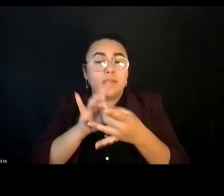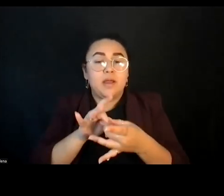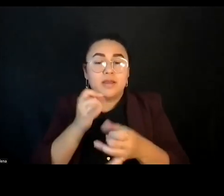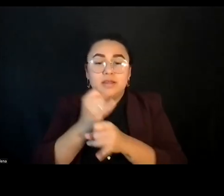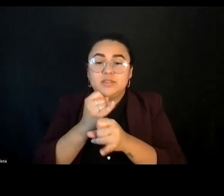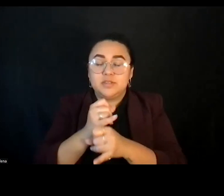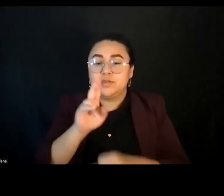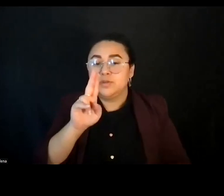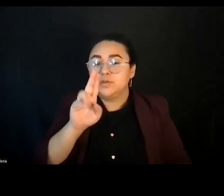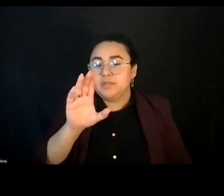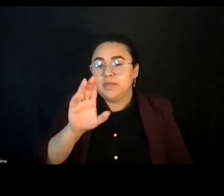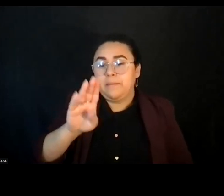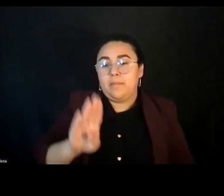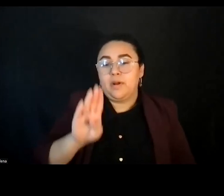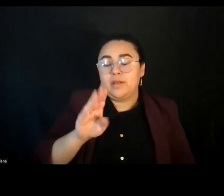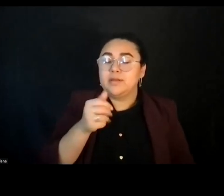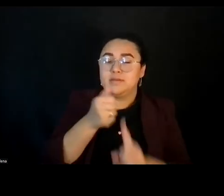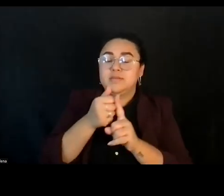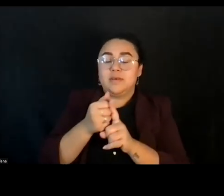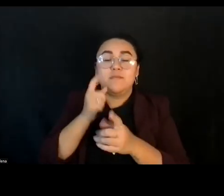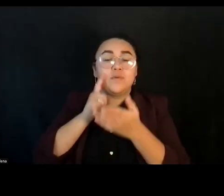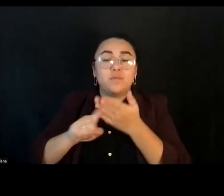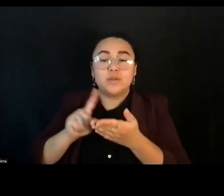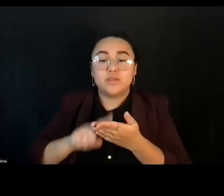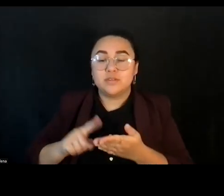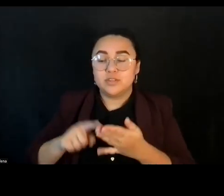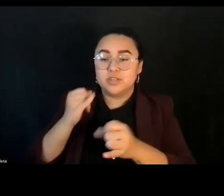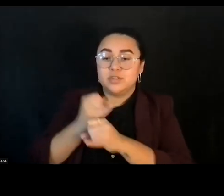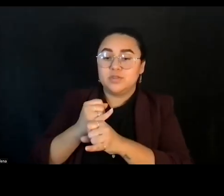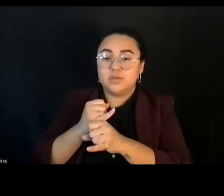Berkeley, a research institute that brings together scholars, community advocates, communicators